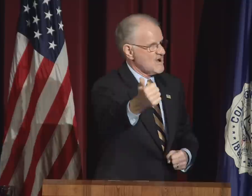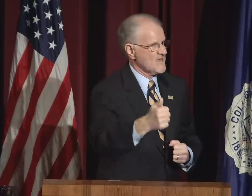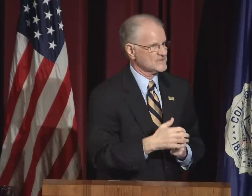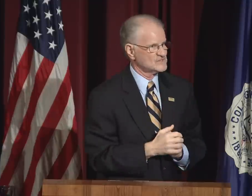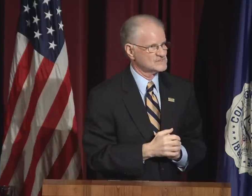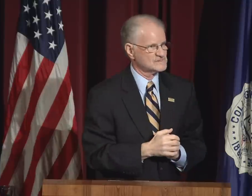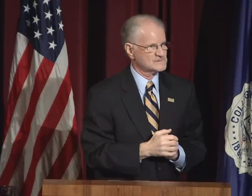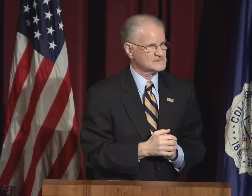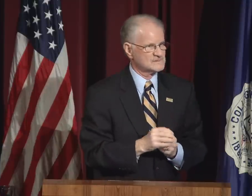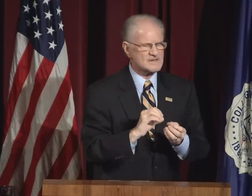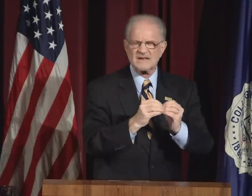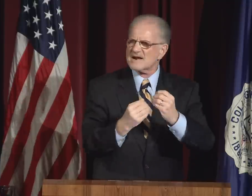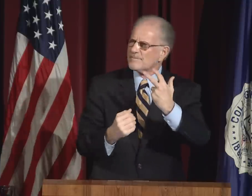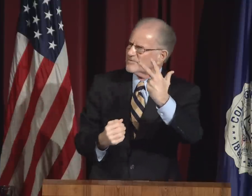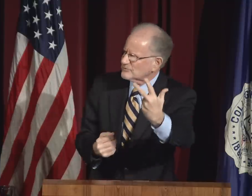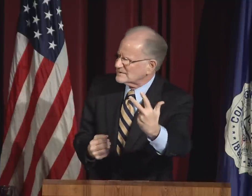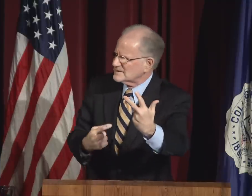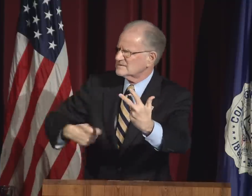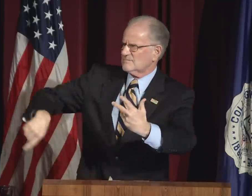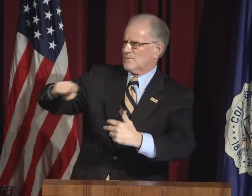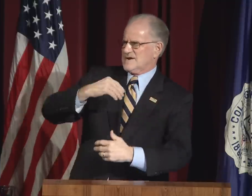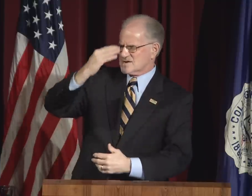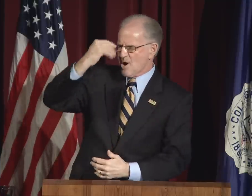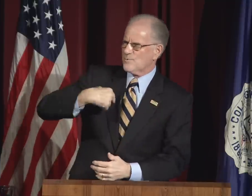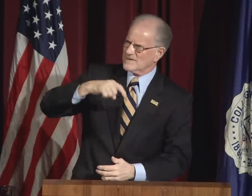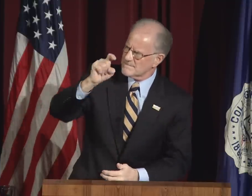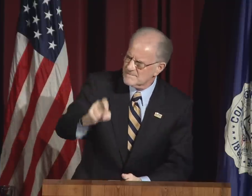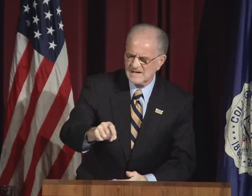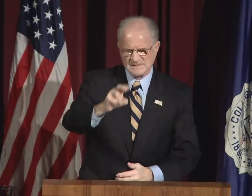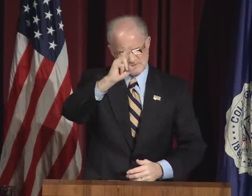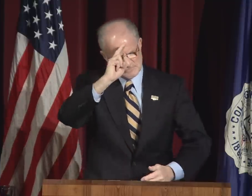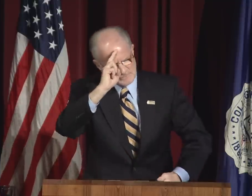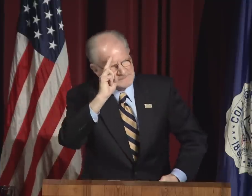2. We know we can be inclusive of others.